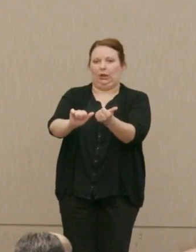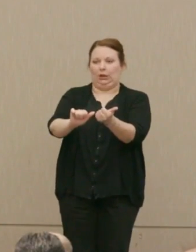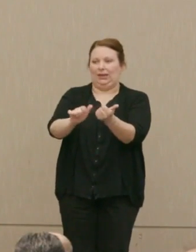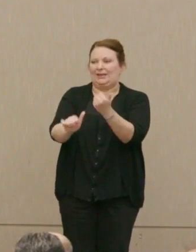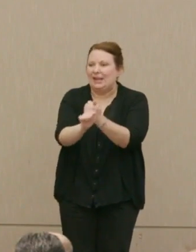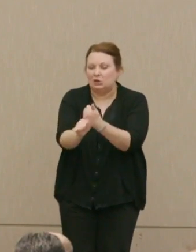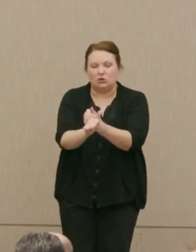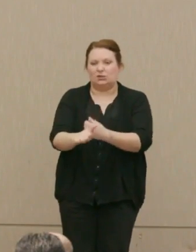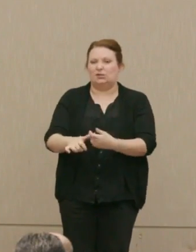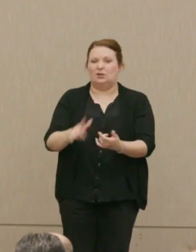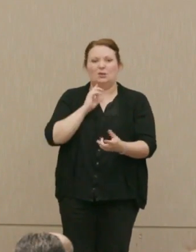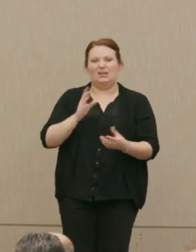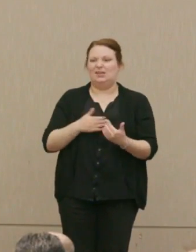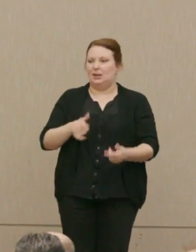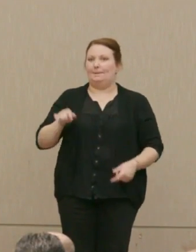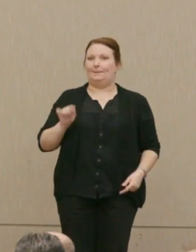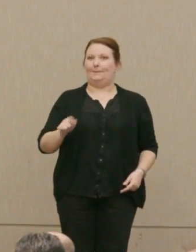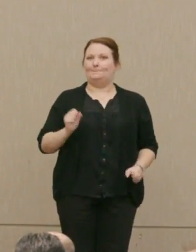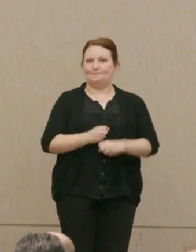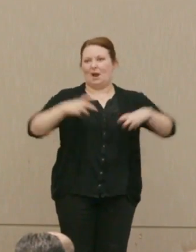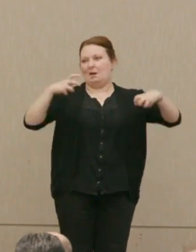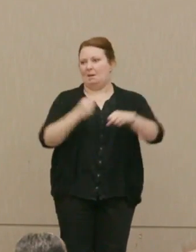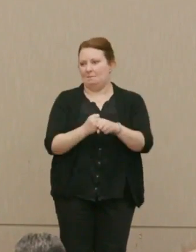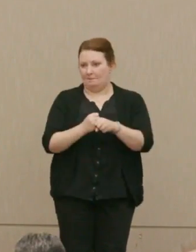They're hair trigger on a doomsday machine.